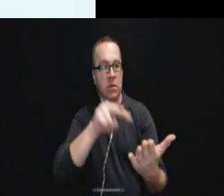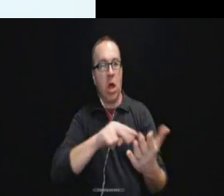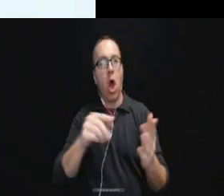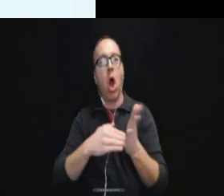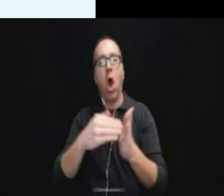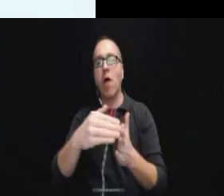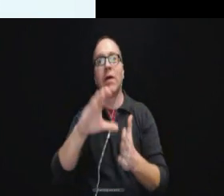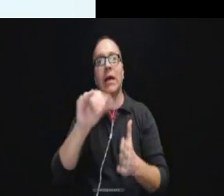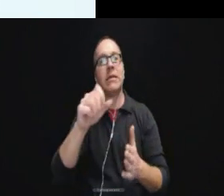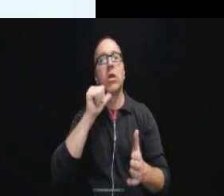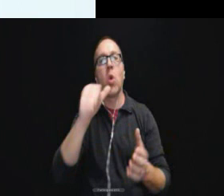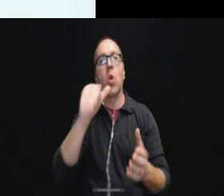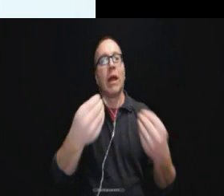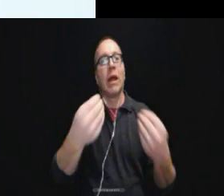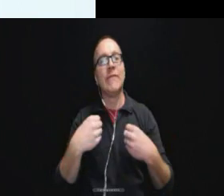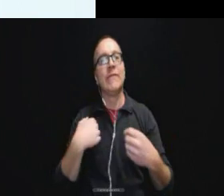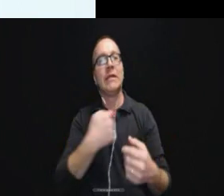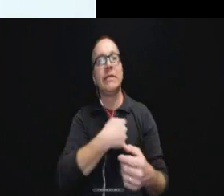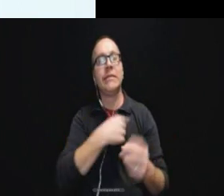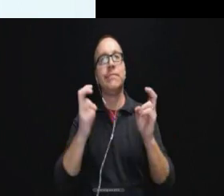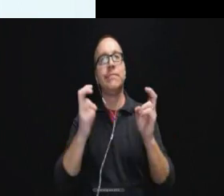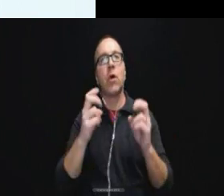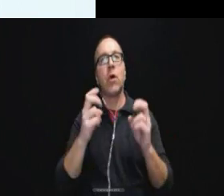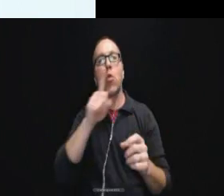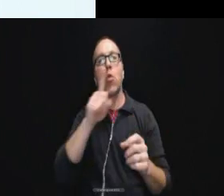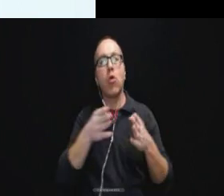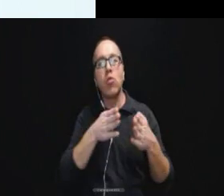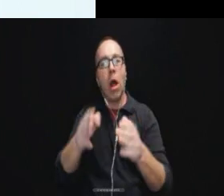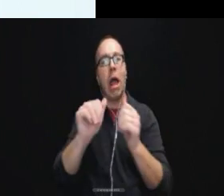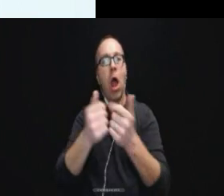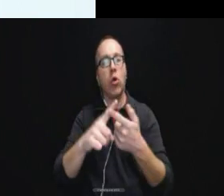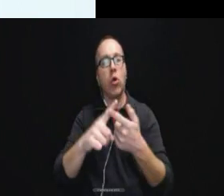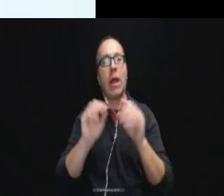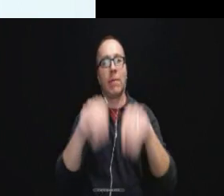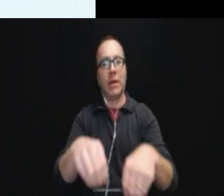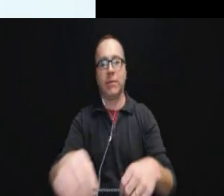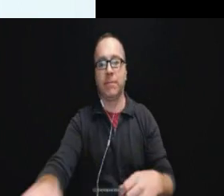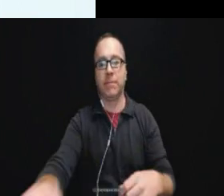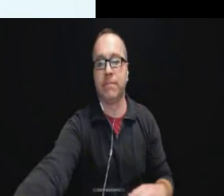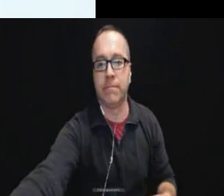us the real roadmap about how to implement some of these legal processes.